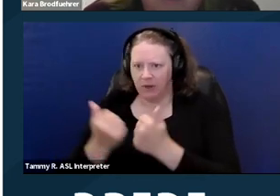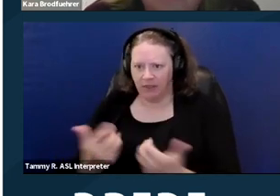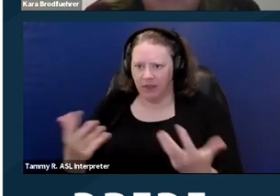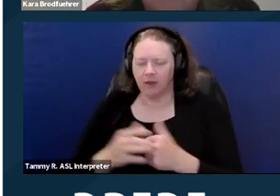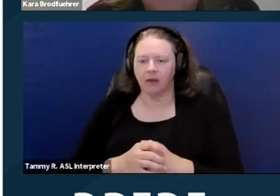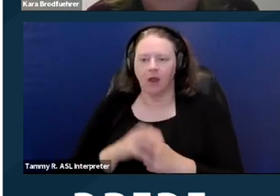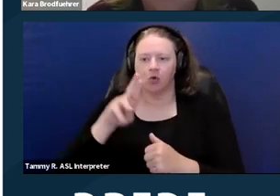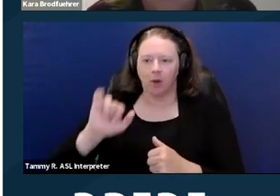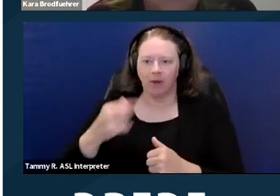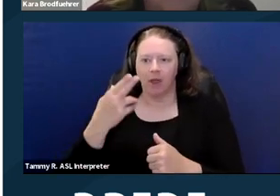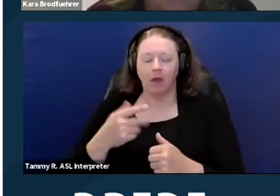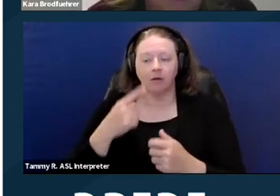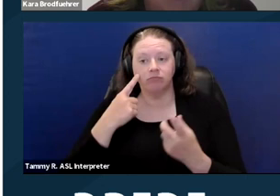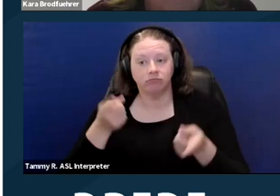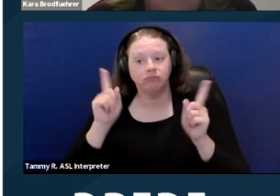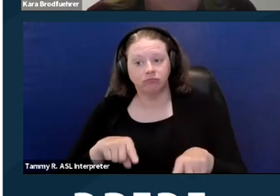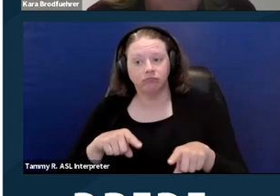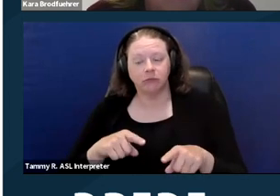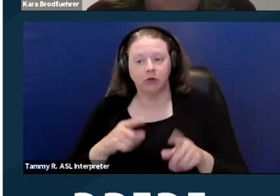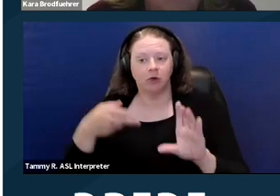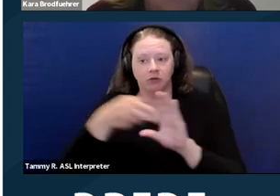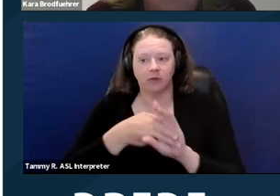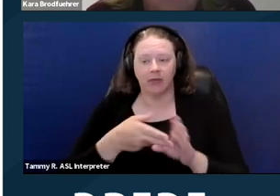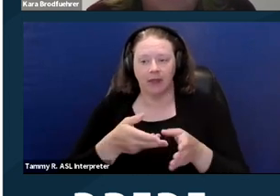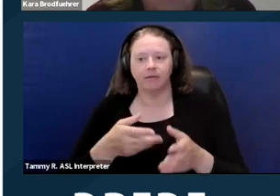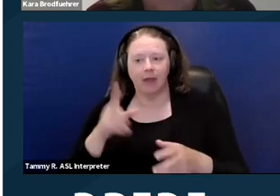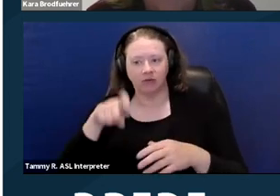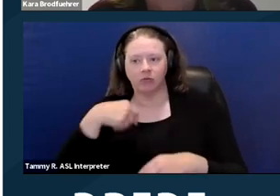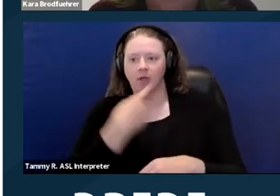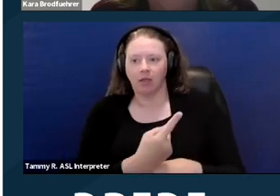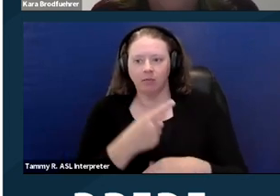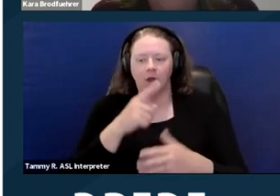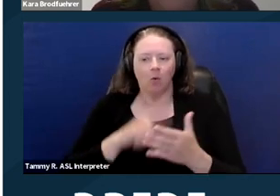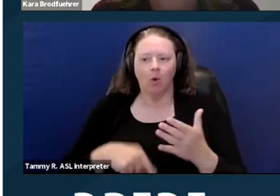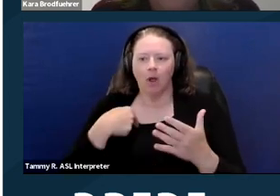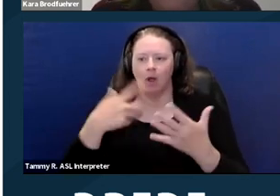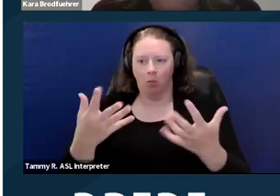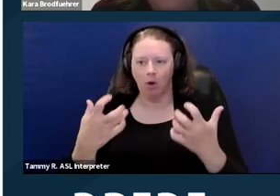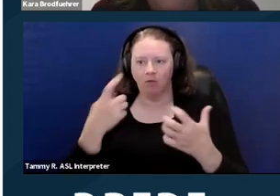and is asked to tell them what she would like to happen in order for the complaint to be resolved. She says she just wants her kids